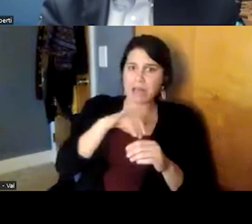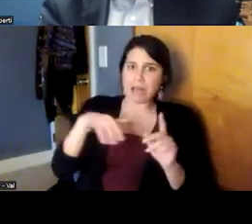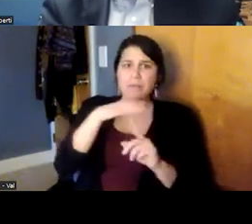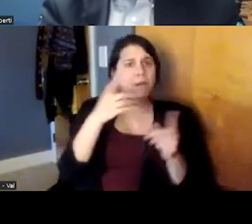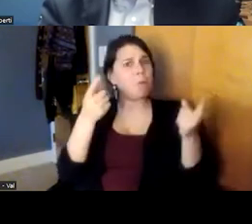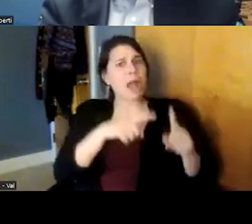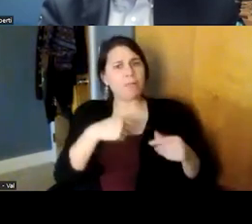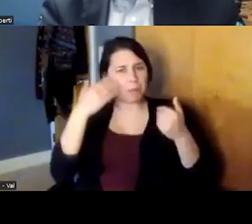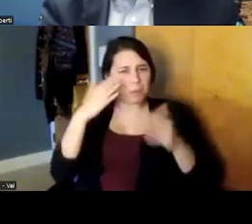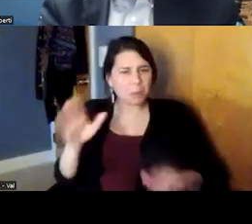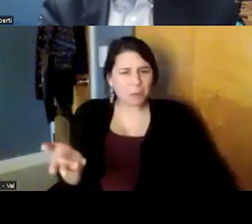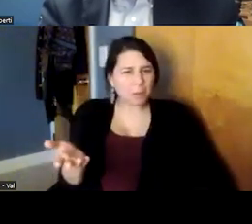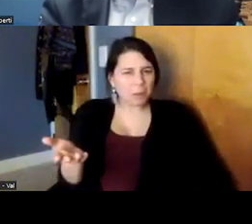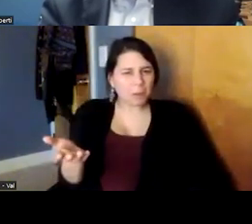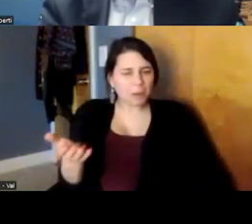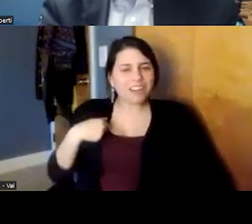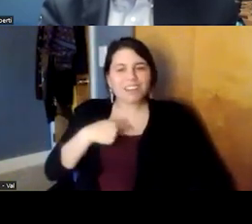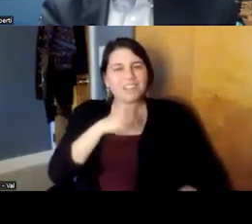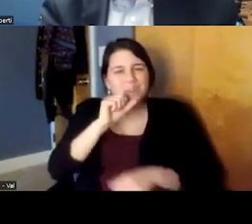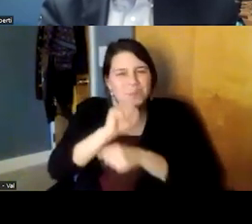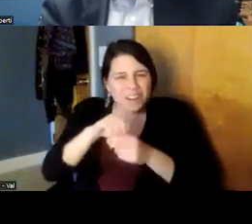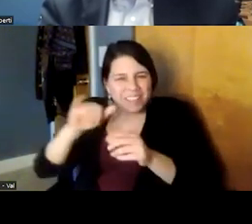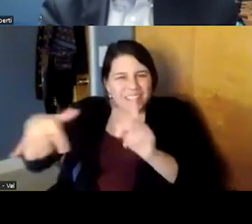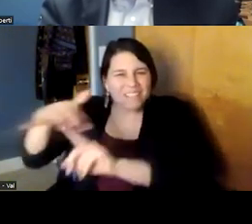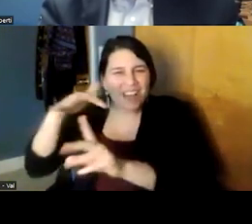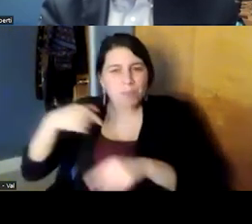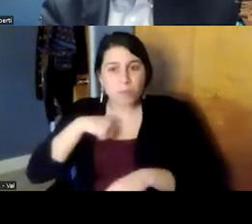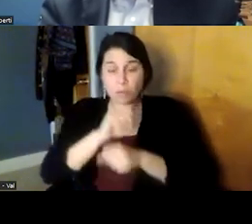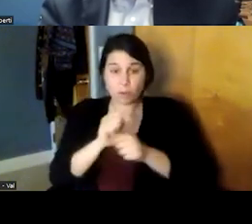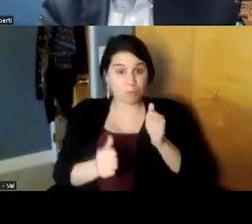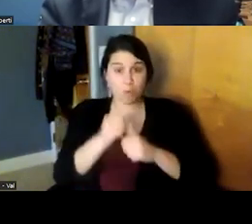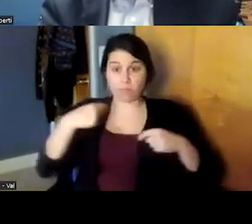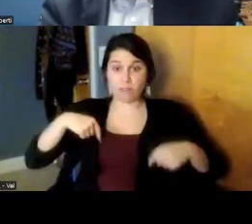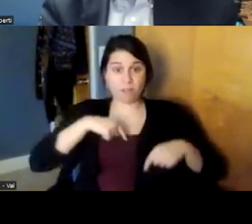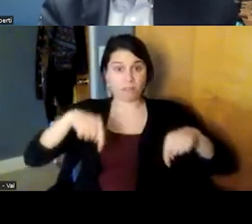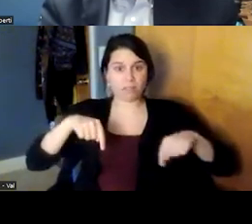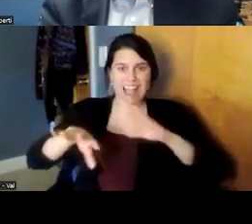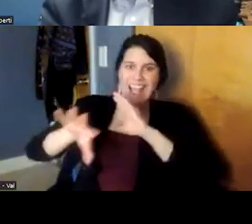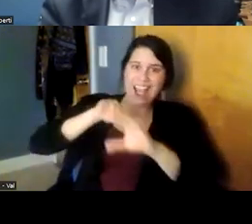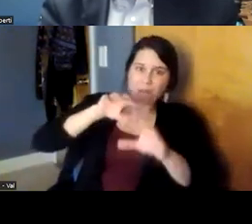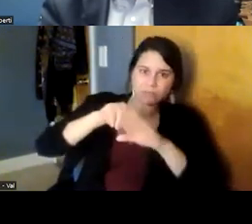we do not work in that space we work most of us work outside of that inpatient unit